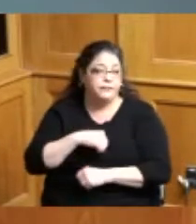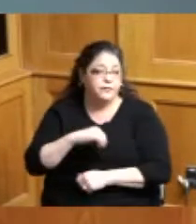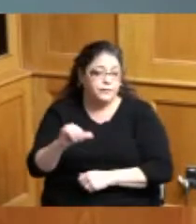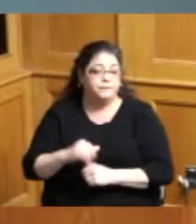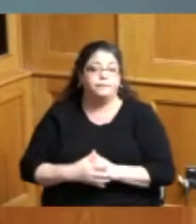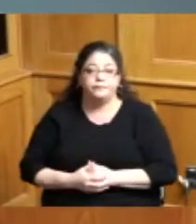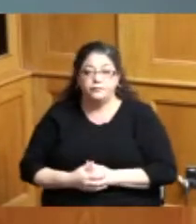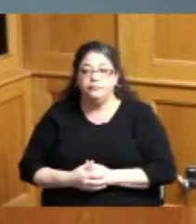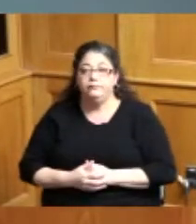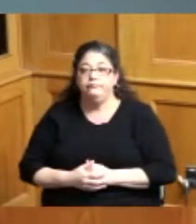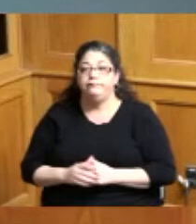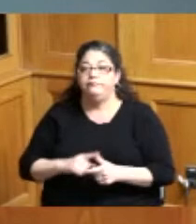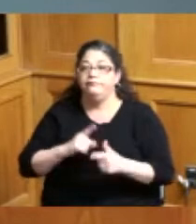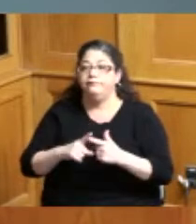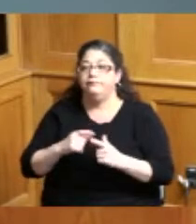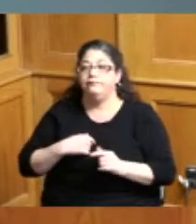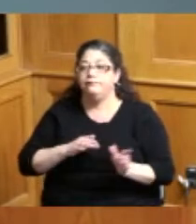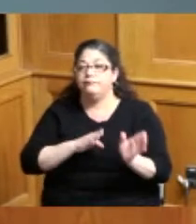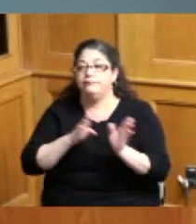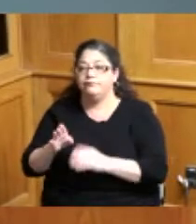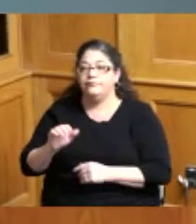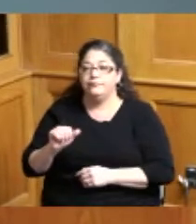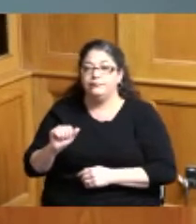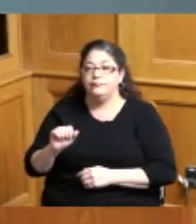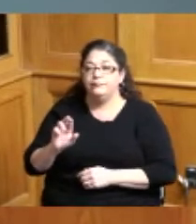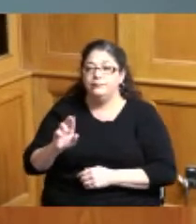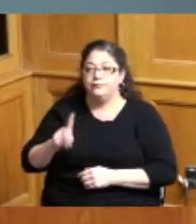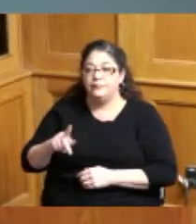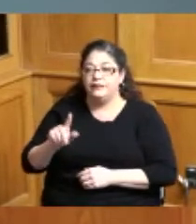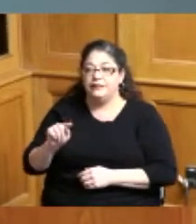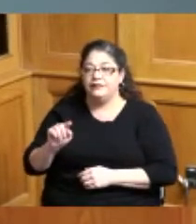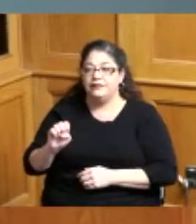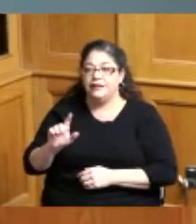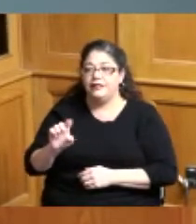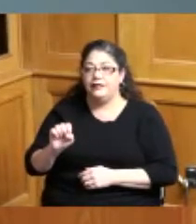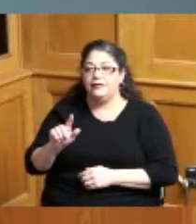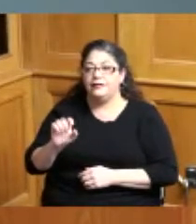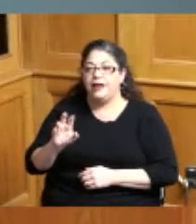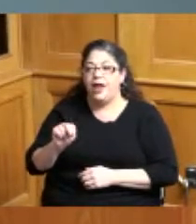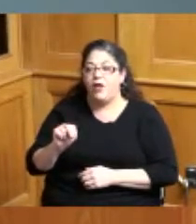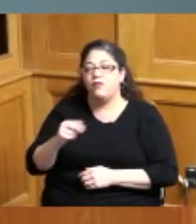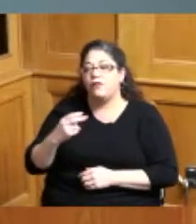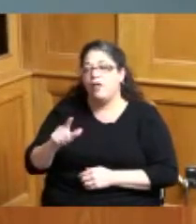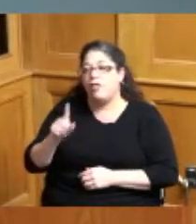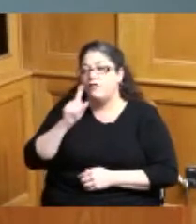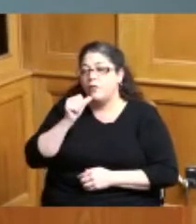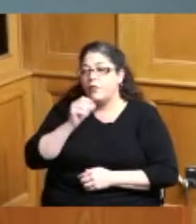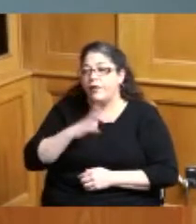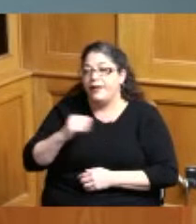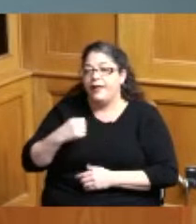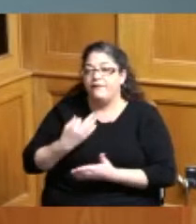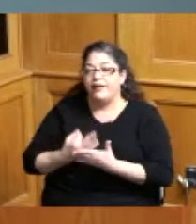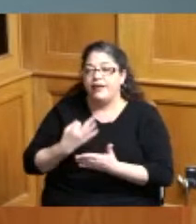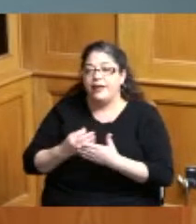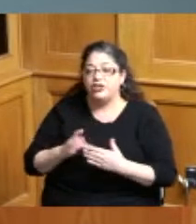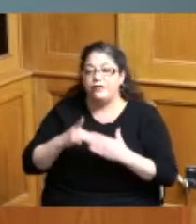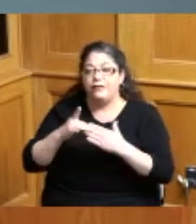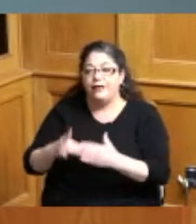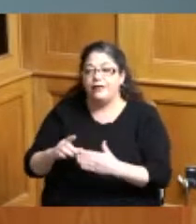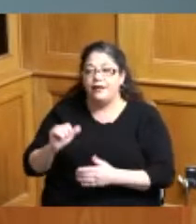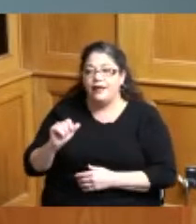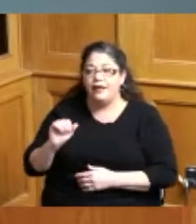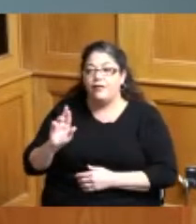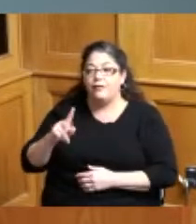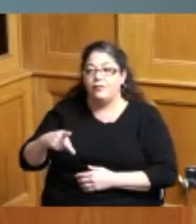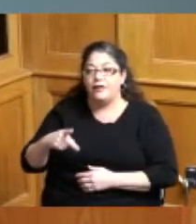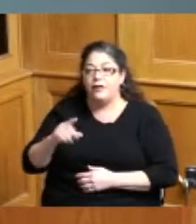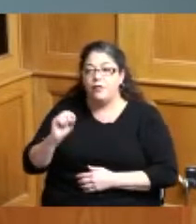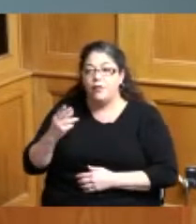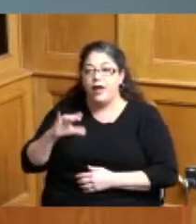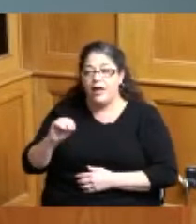then I was on the AARP teletown hall for women and financial leadership AARP of Ohio asked myself in